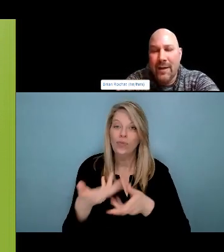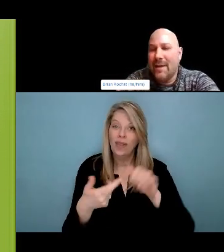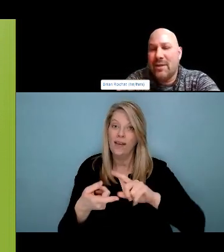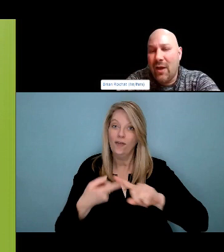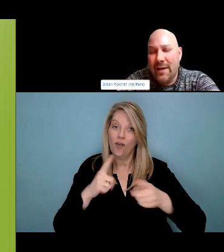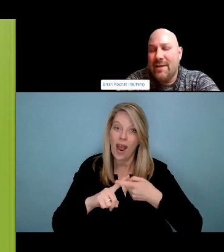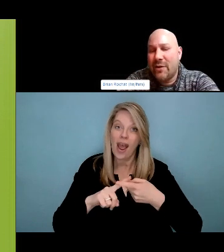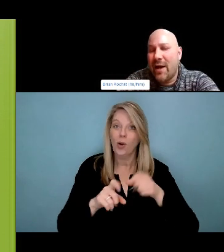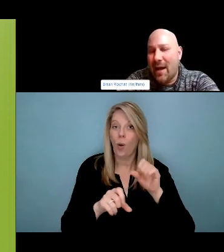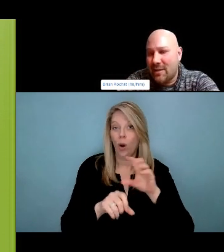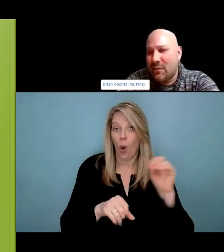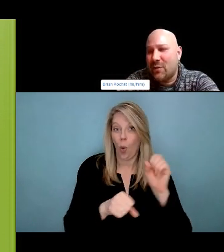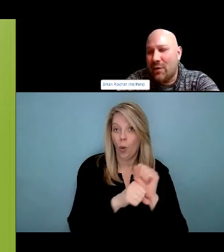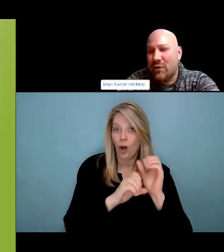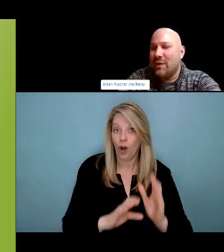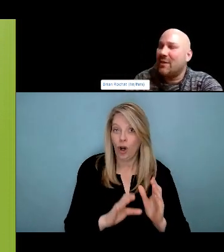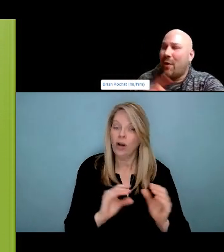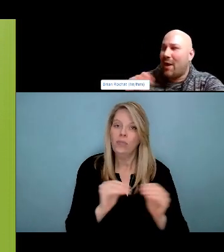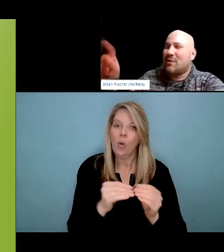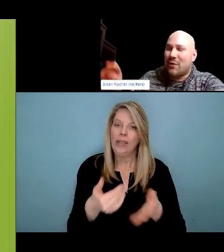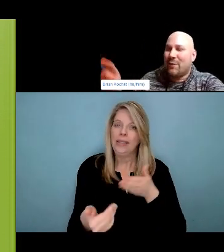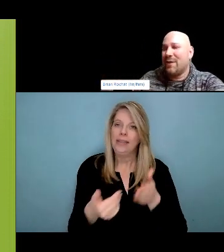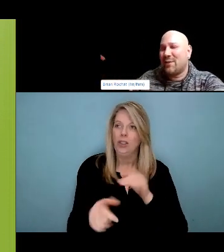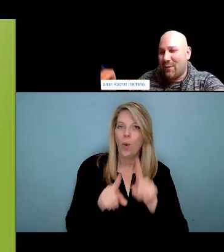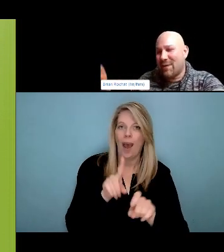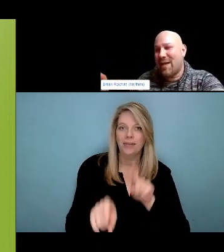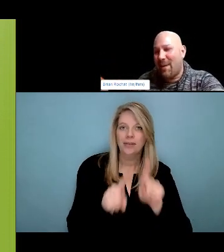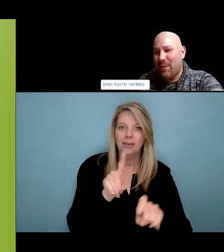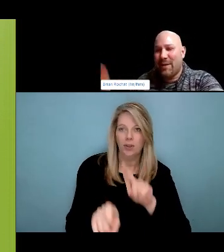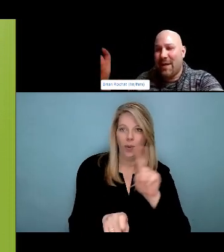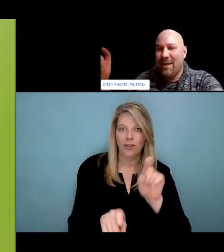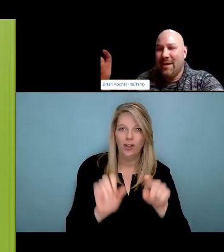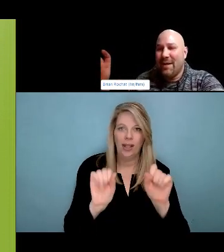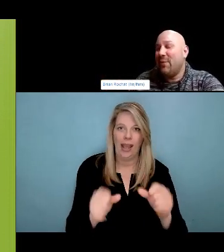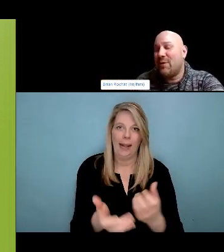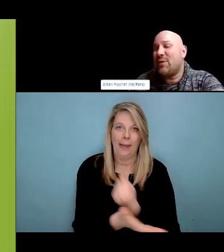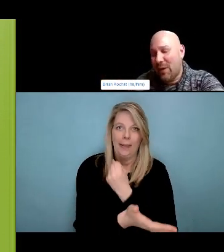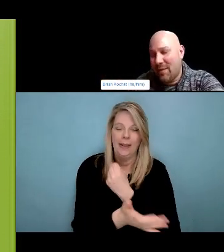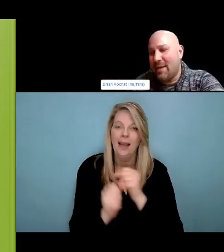we did a lot of work to get the Naloxone into the libraries and recreation centers now.